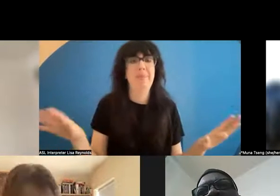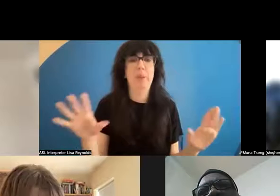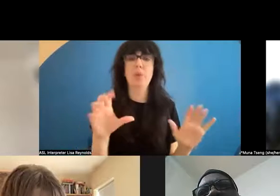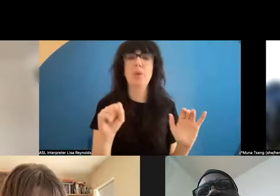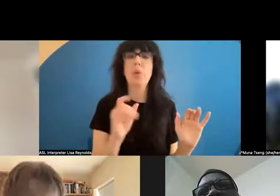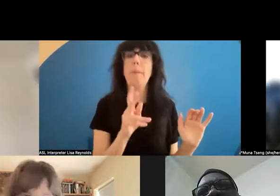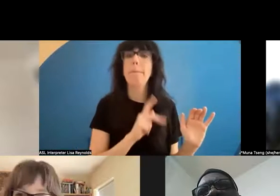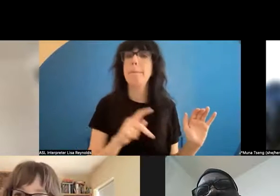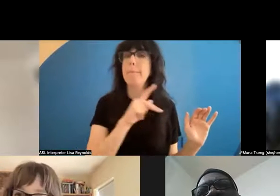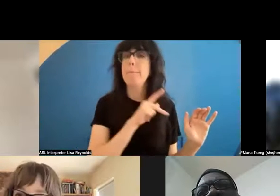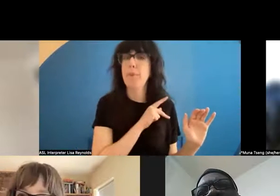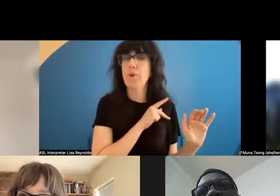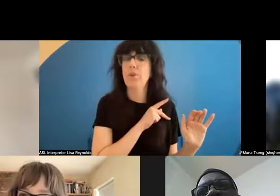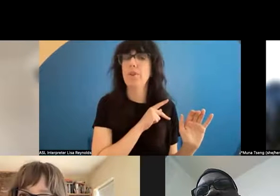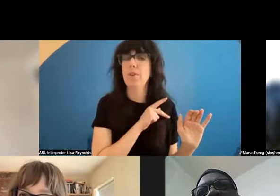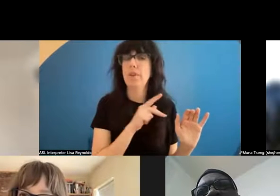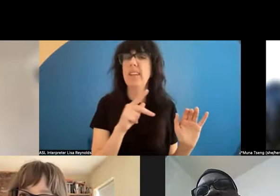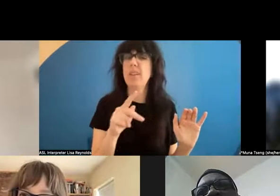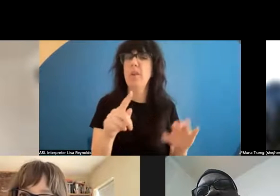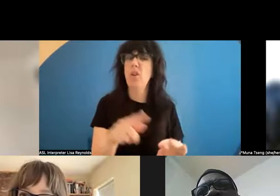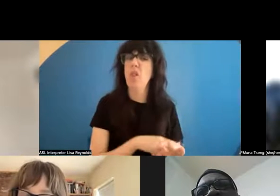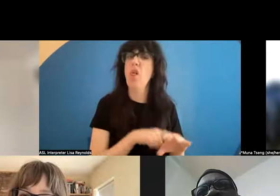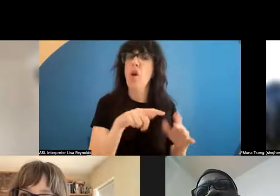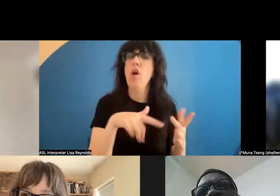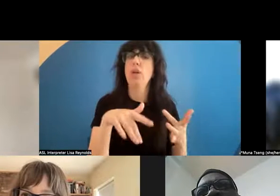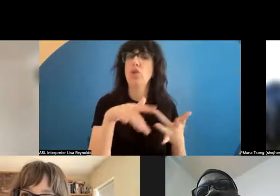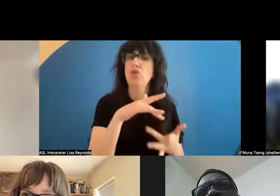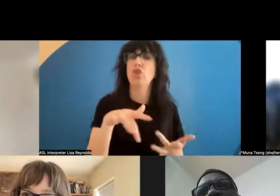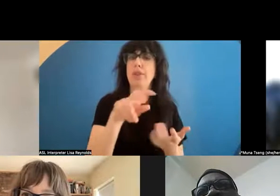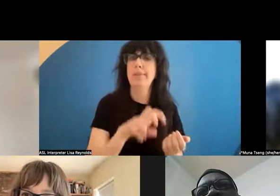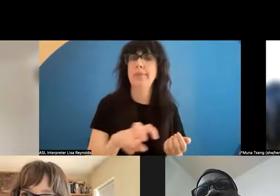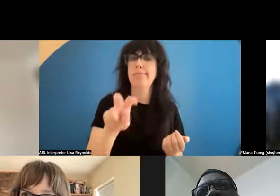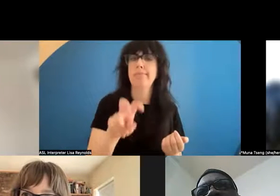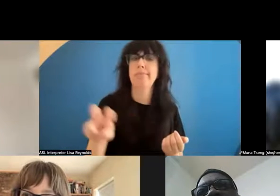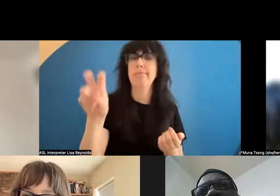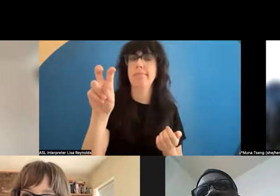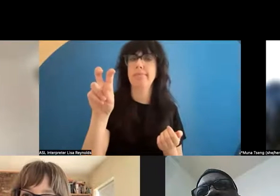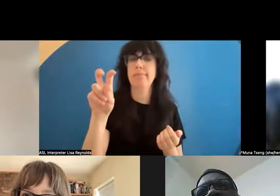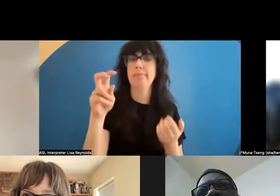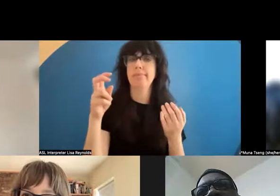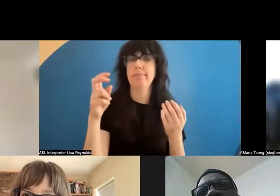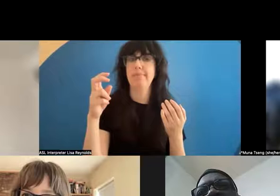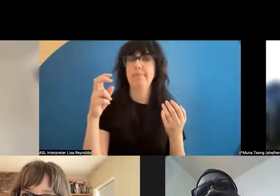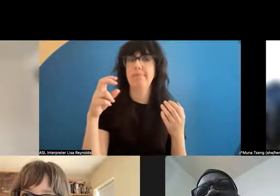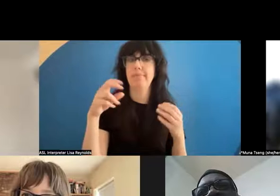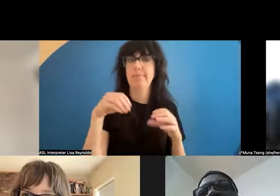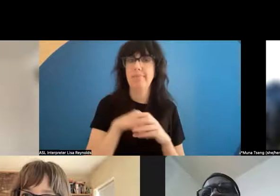. Personally I've been on this long journey. I am in my sixth decade